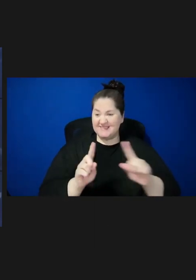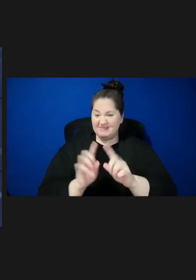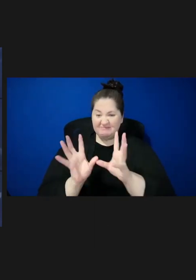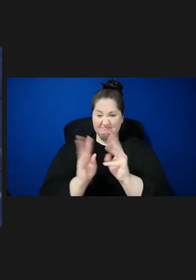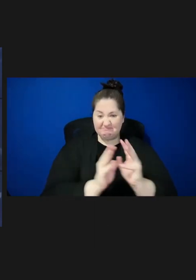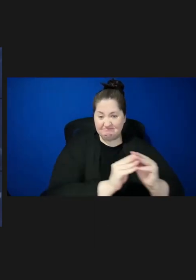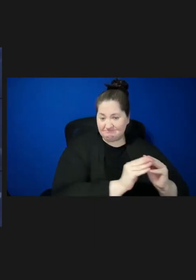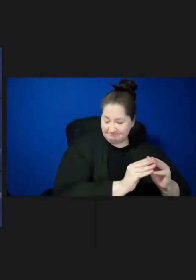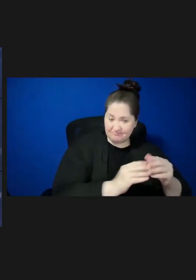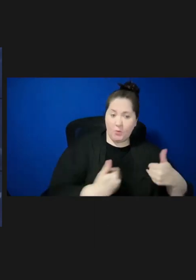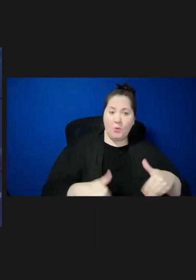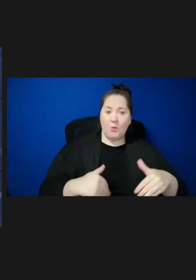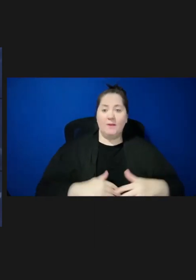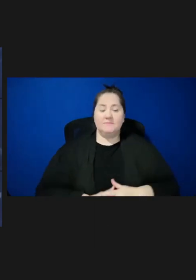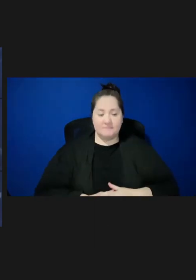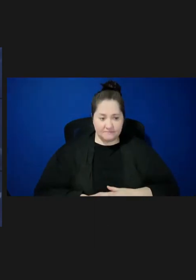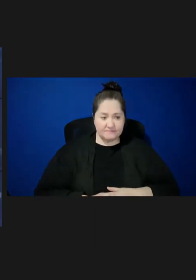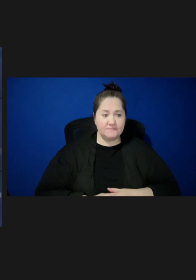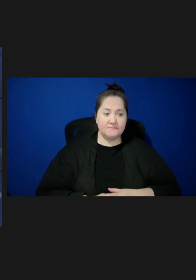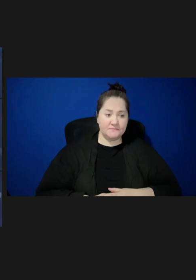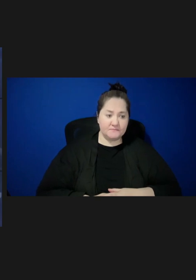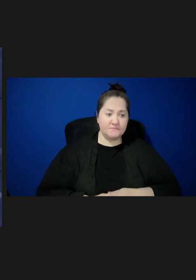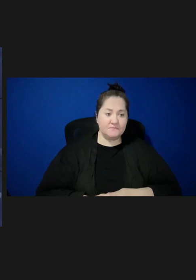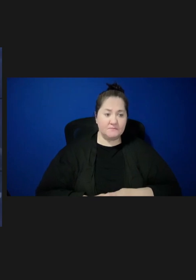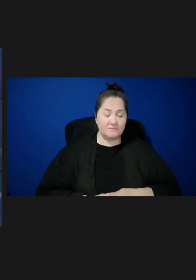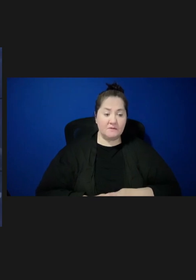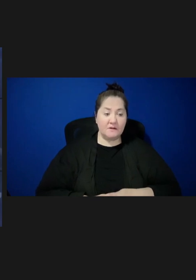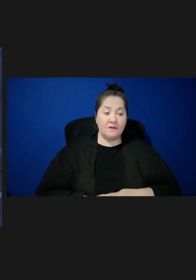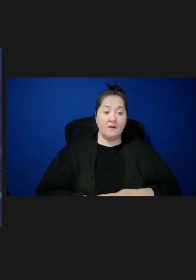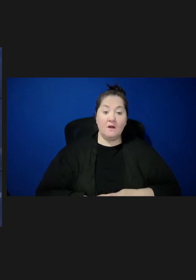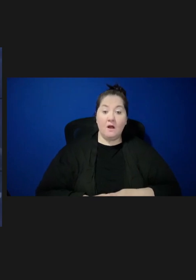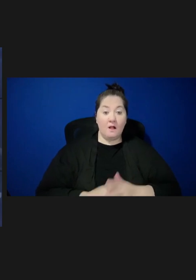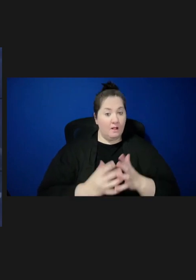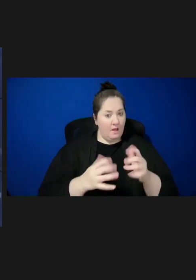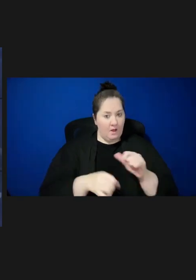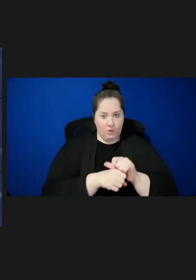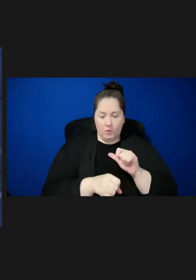community on the agenda. While there is great work being done across the field,